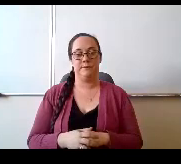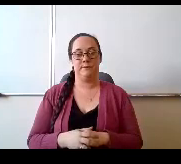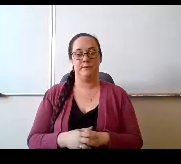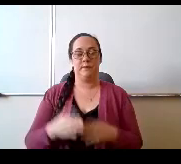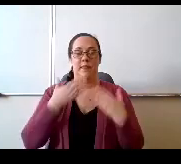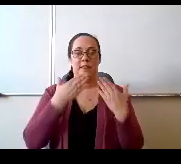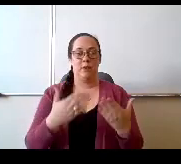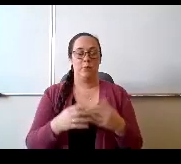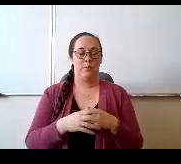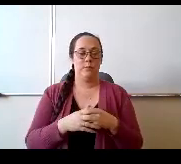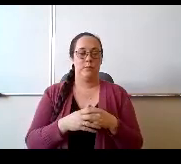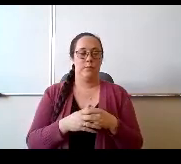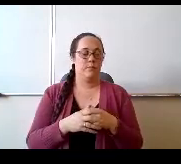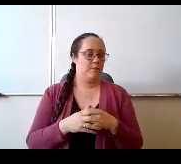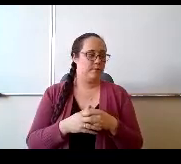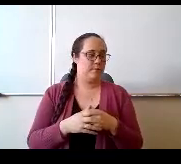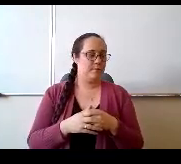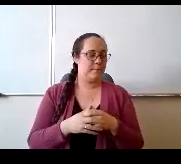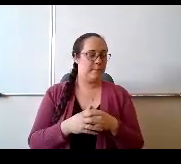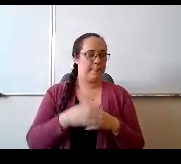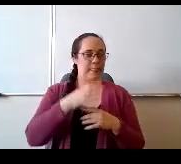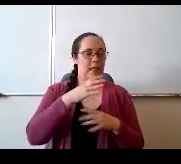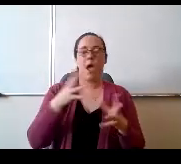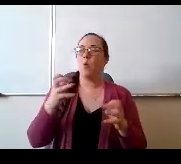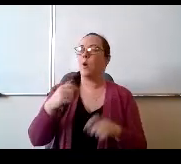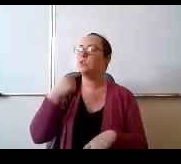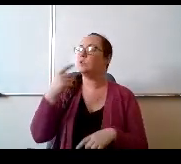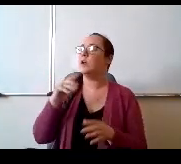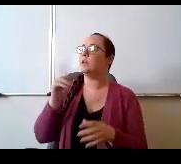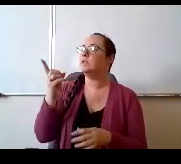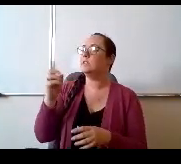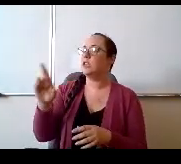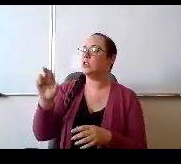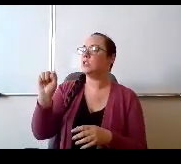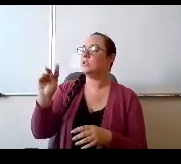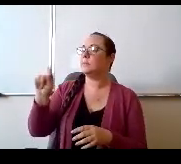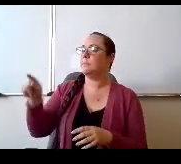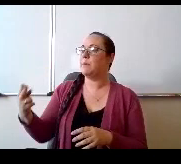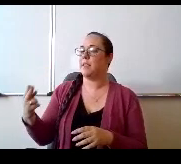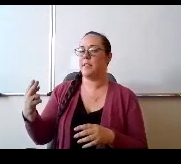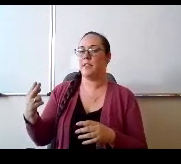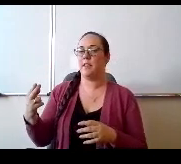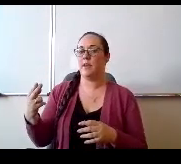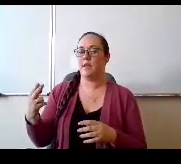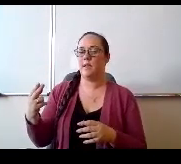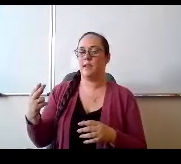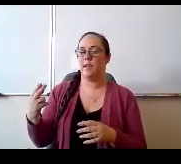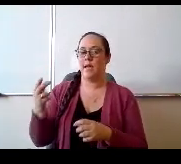I just wanted to tell Doctor Smith that seemed a little anticlimactic this year. Didn't like every year everybody